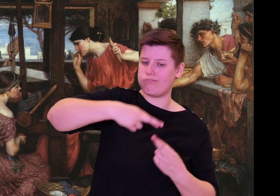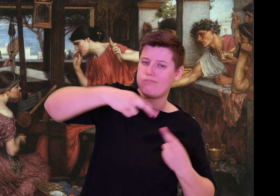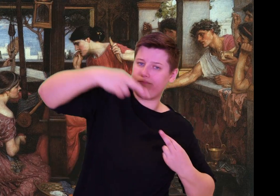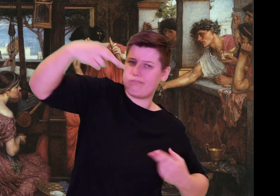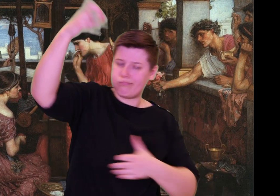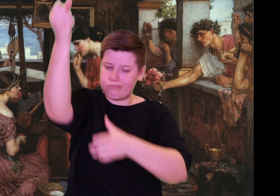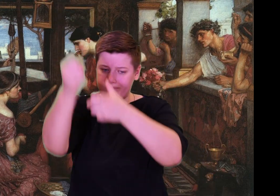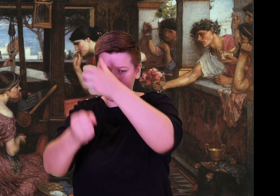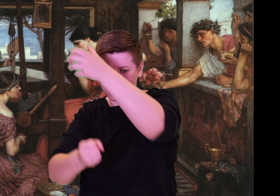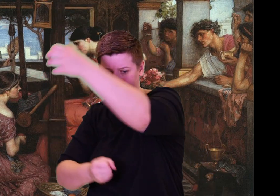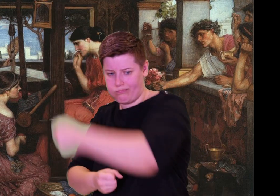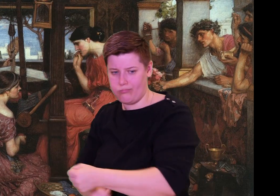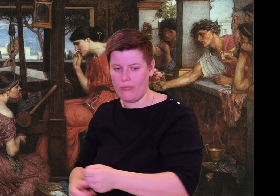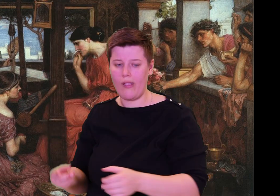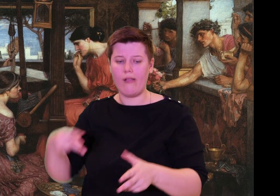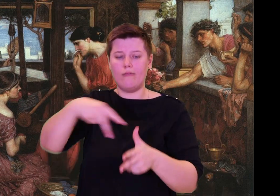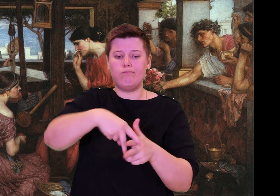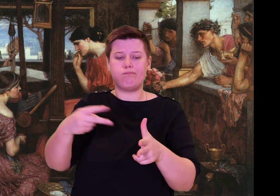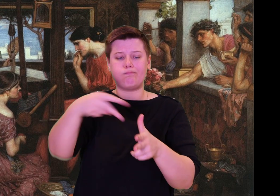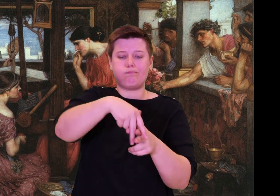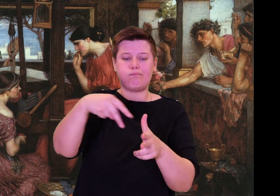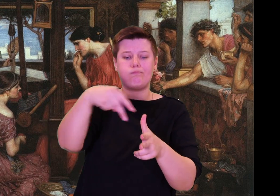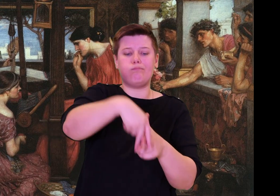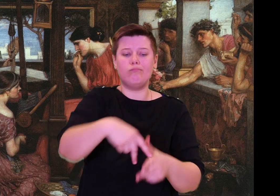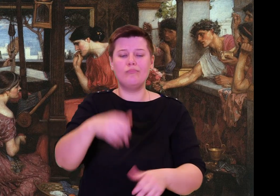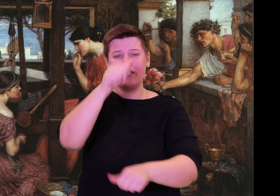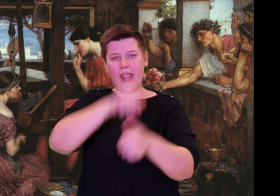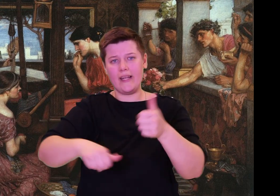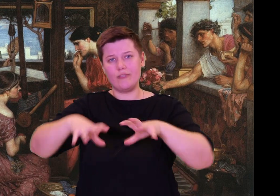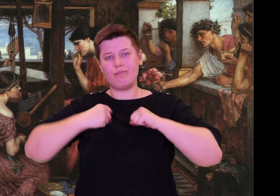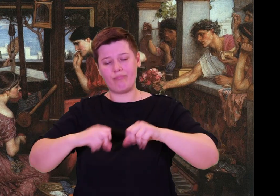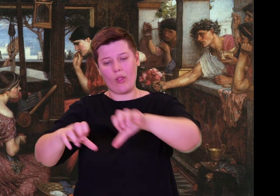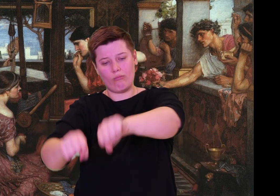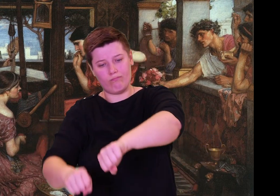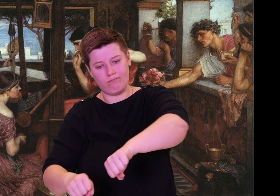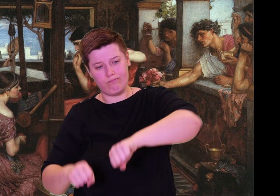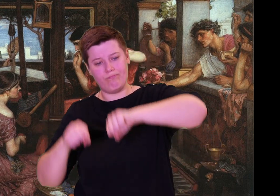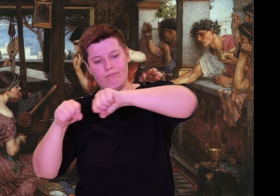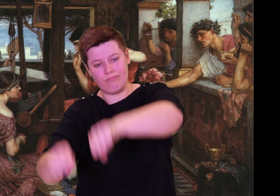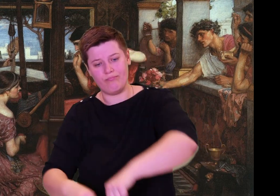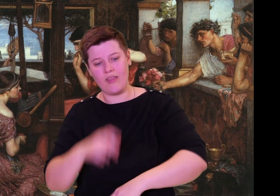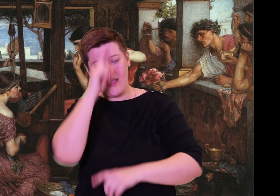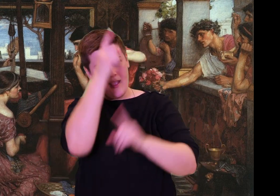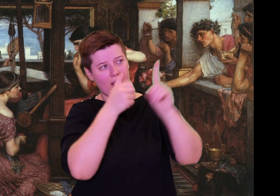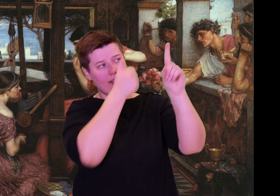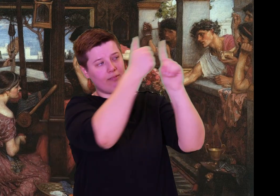And so he led them, and they followed him. They loaded everything upon the decks;